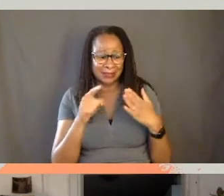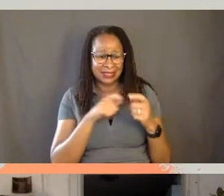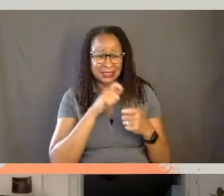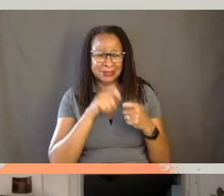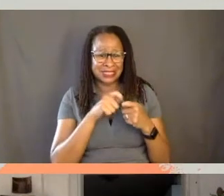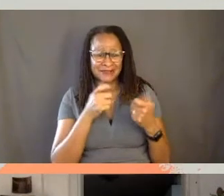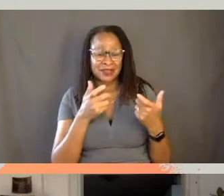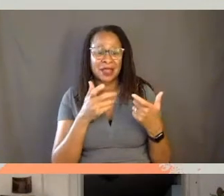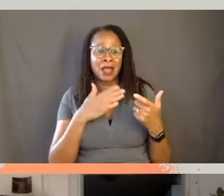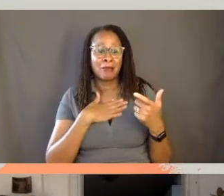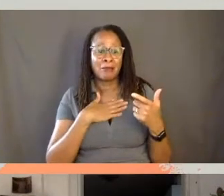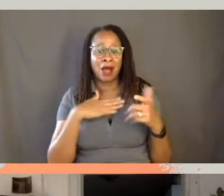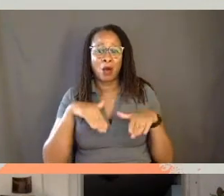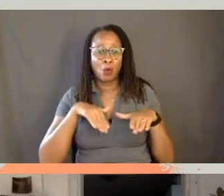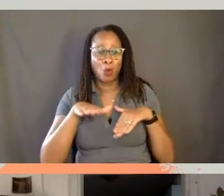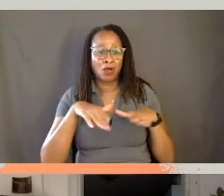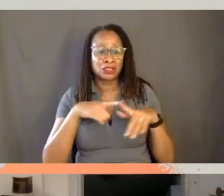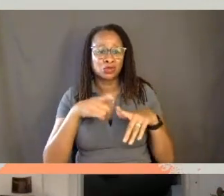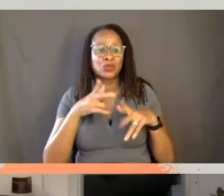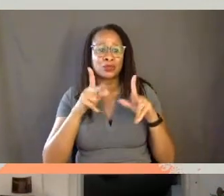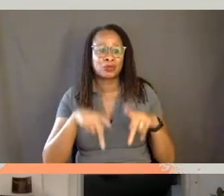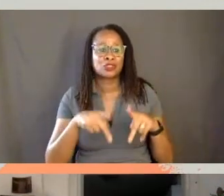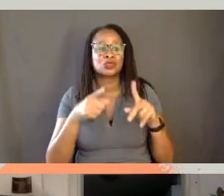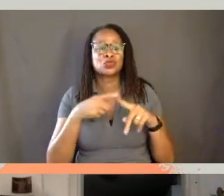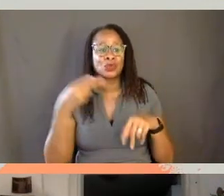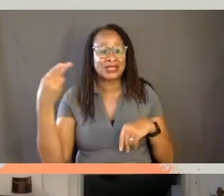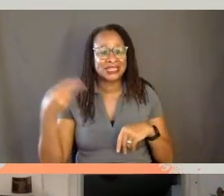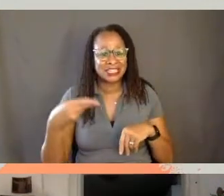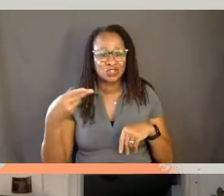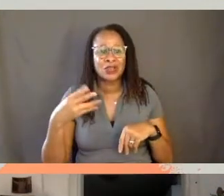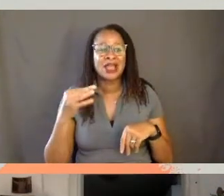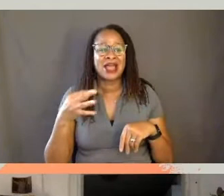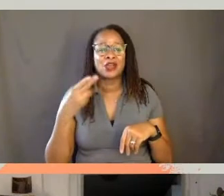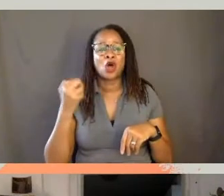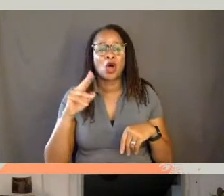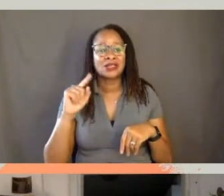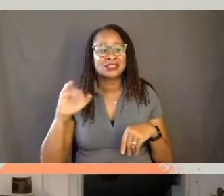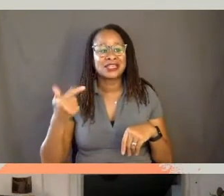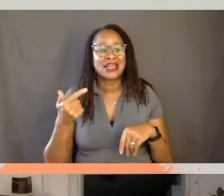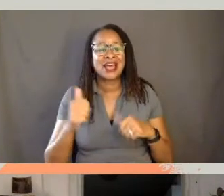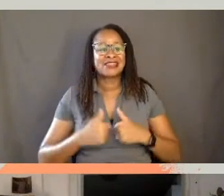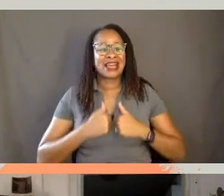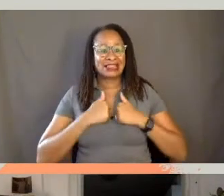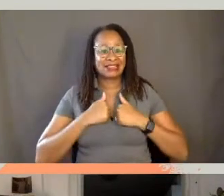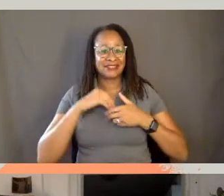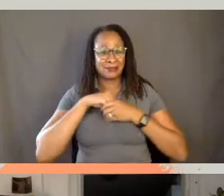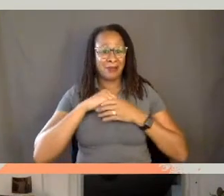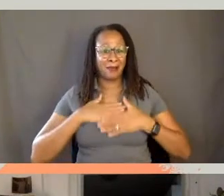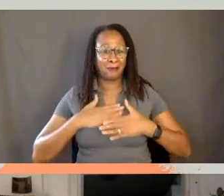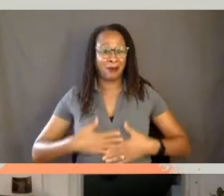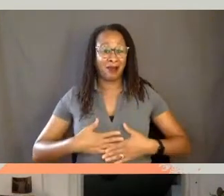Like my walking towards this person is toward a history and a haunting that it lives in my body. And so what arrives on screen